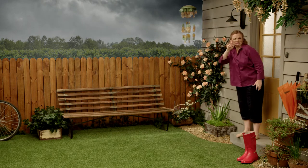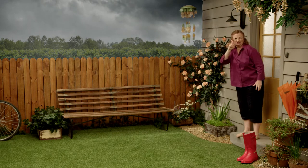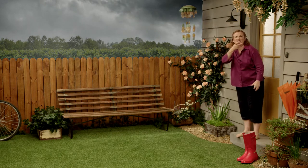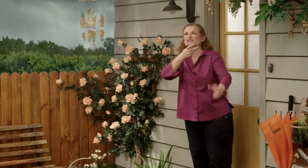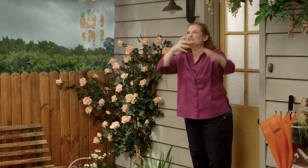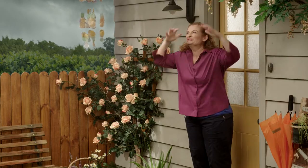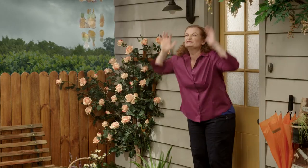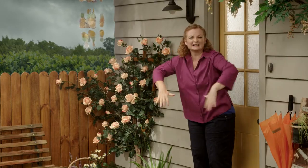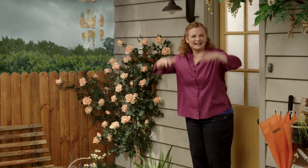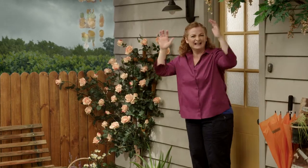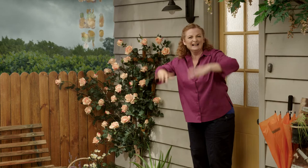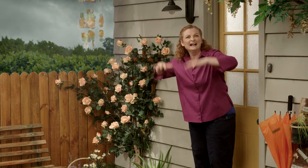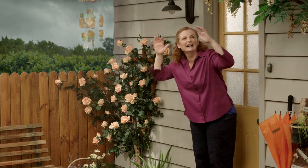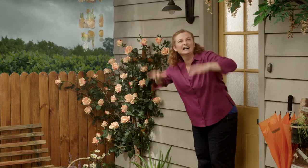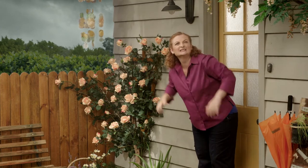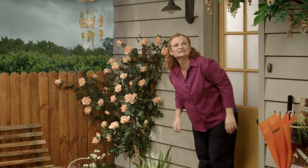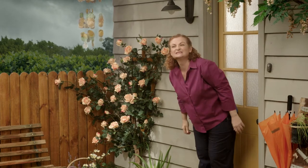Oh, look at all this rain.